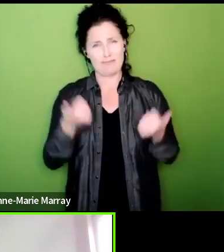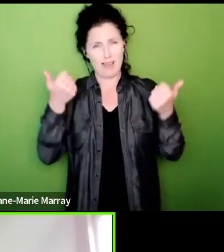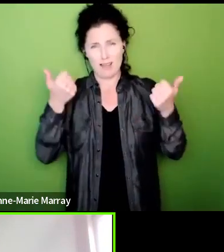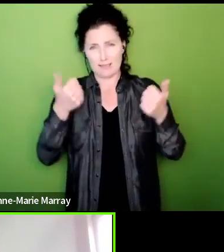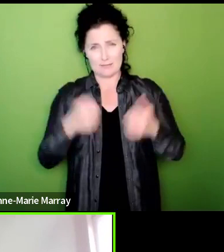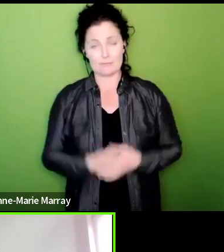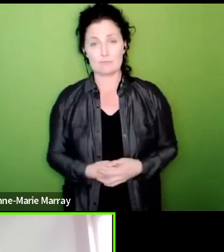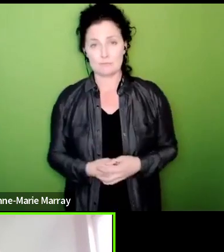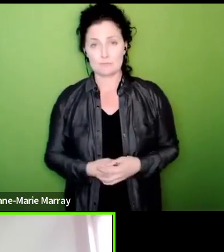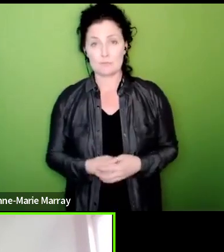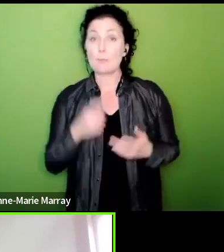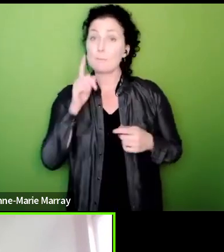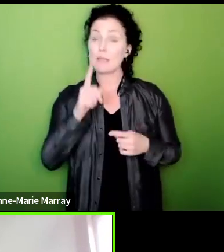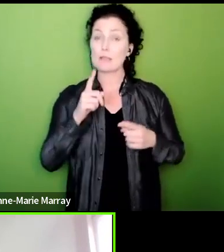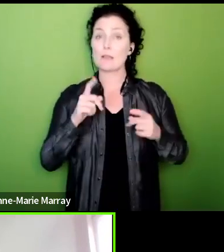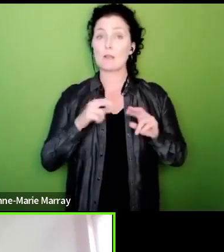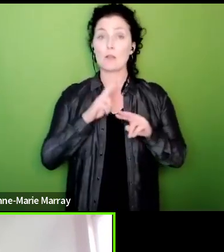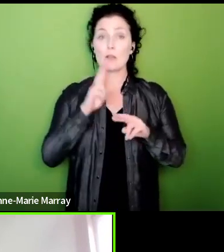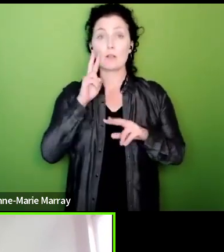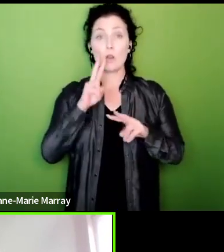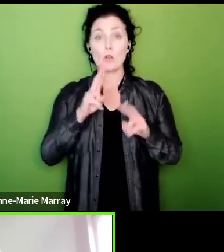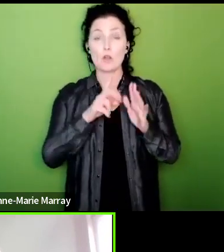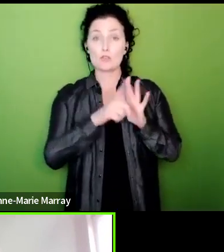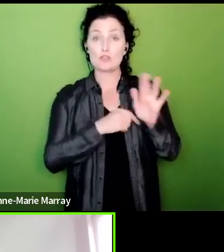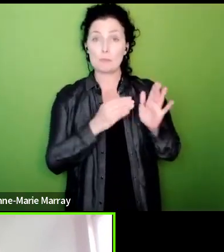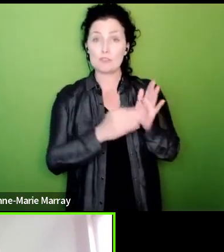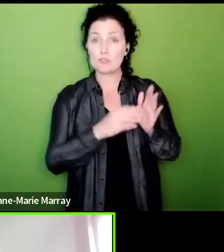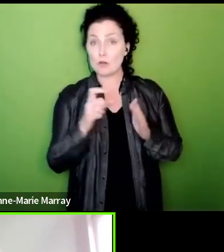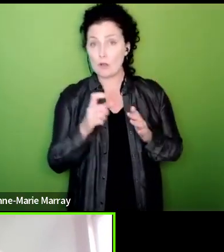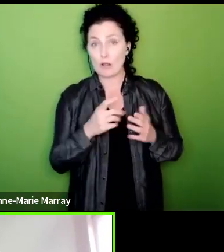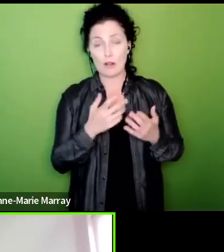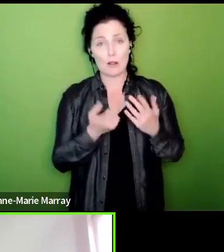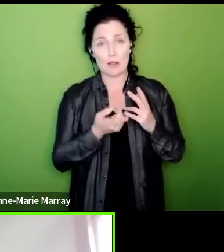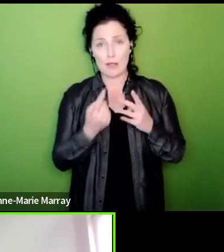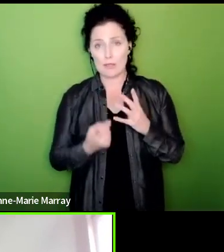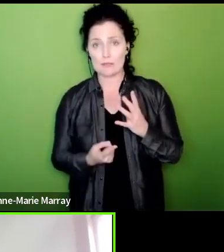if you look at NPS whether it's John McDonnell for example and others already piling out what